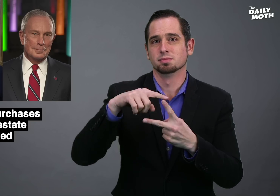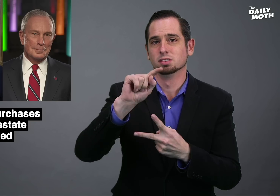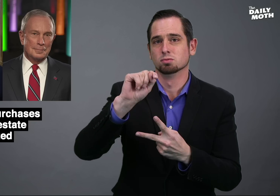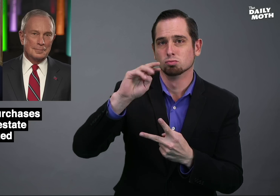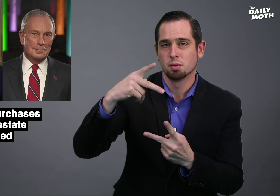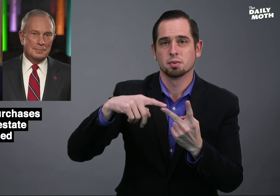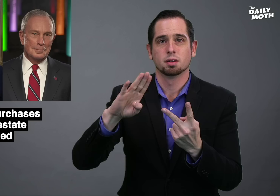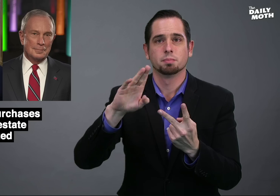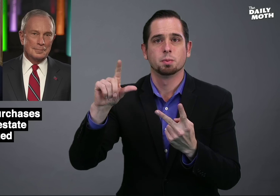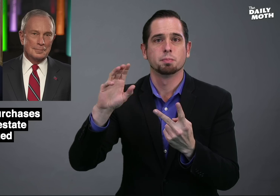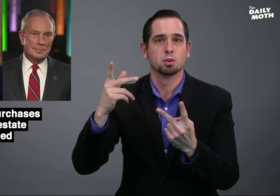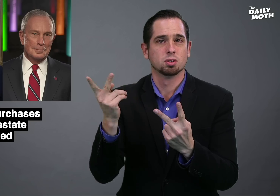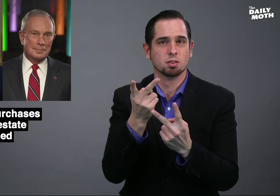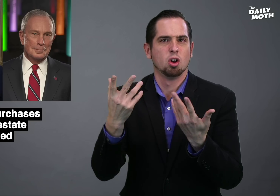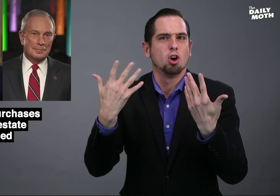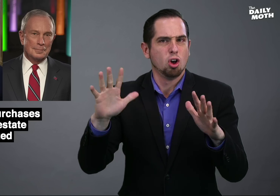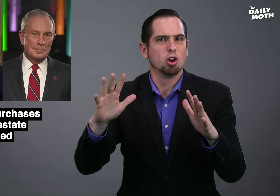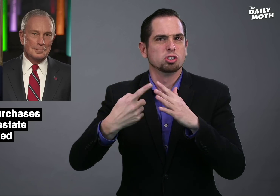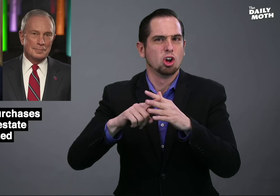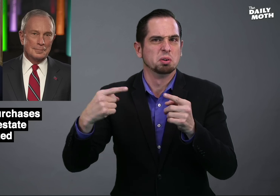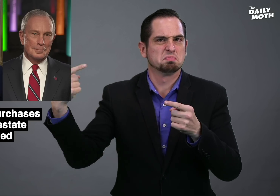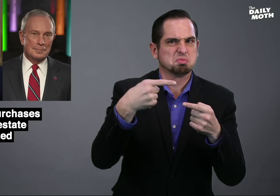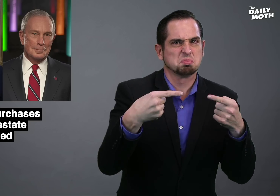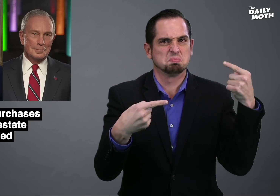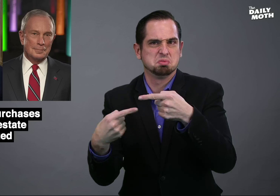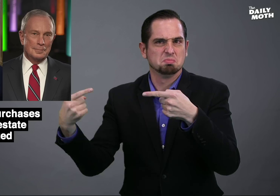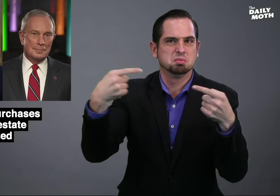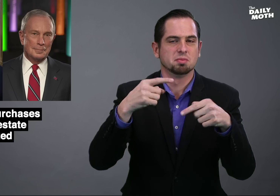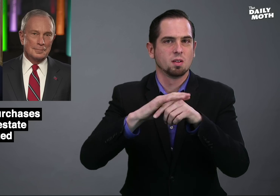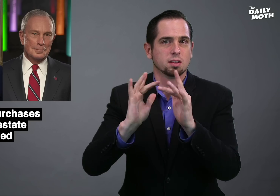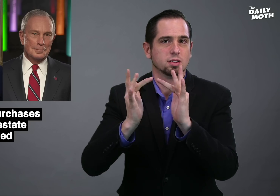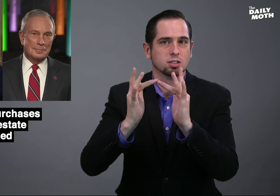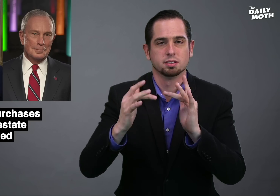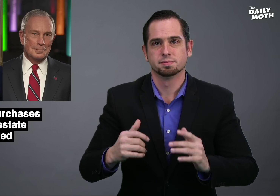Trump and Bloomberg have started trading barbs on the internet.